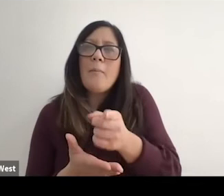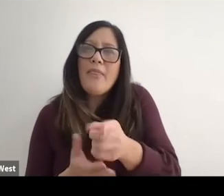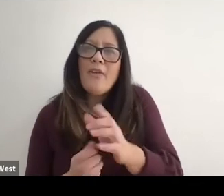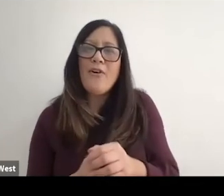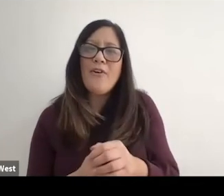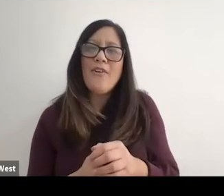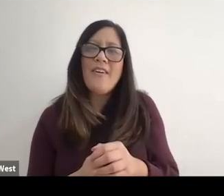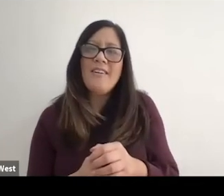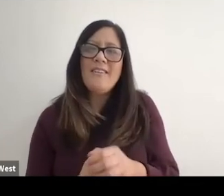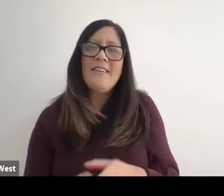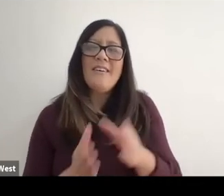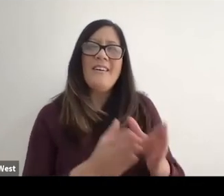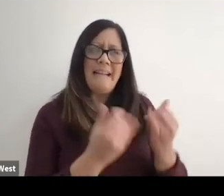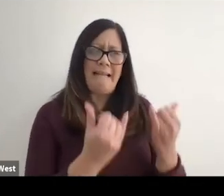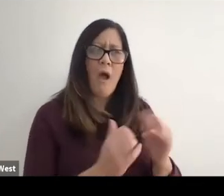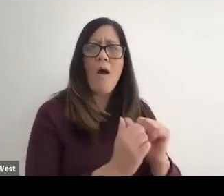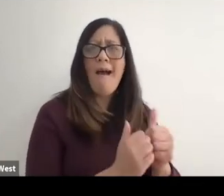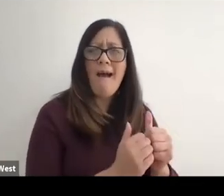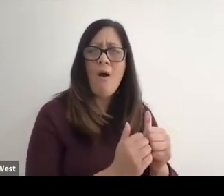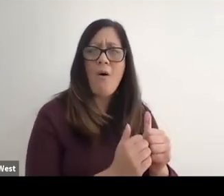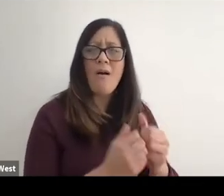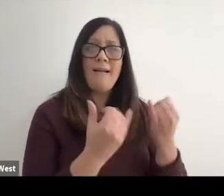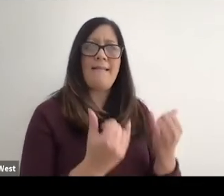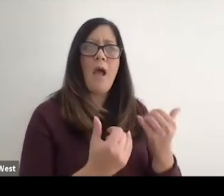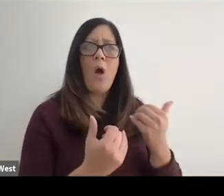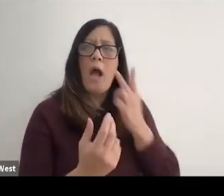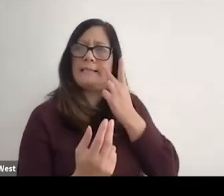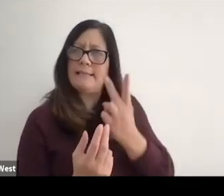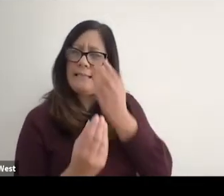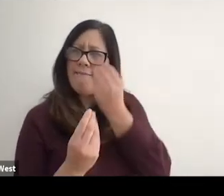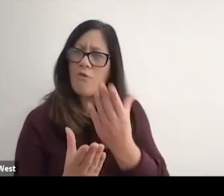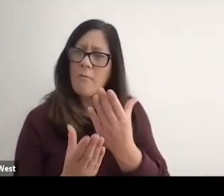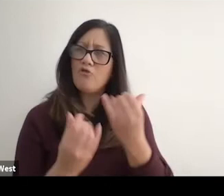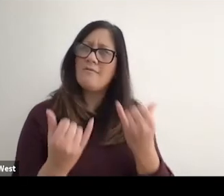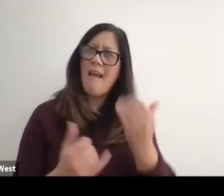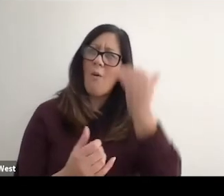But we can't stop there because we have to get into the now. How now that I have this information